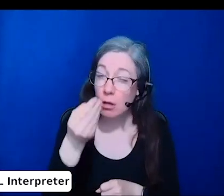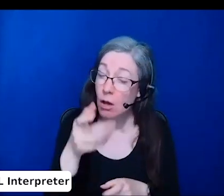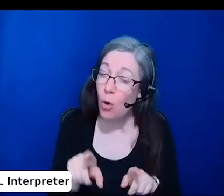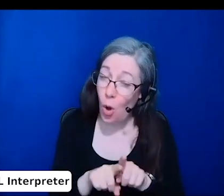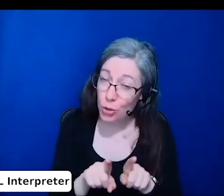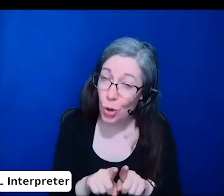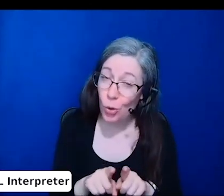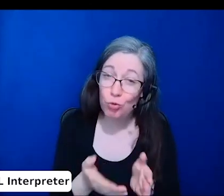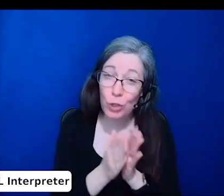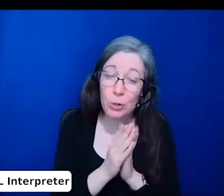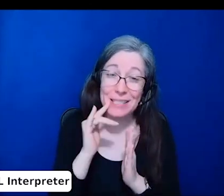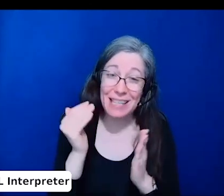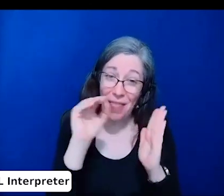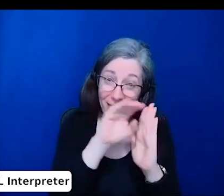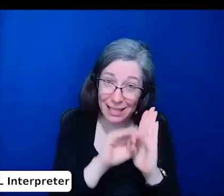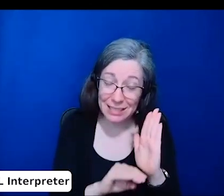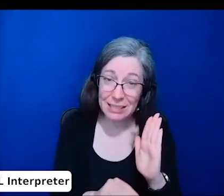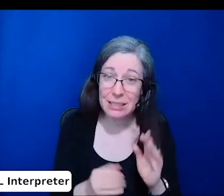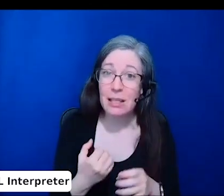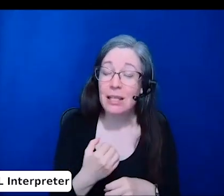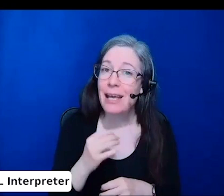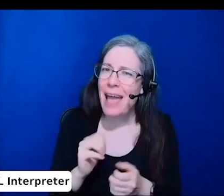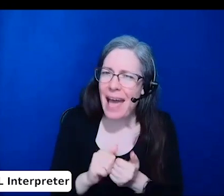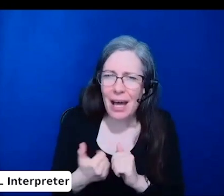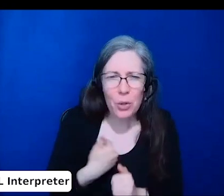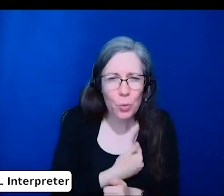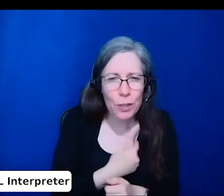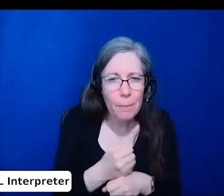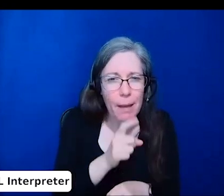the chances of success, so it's important to consider